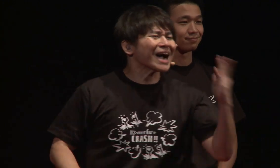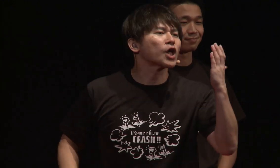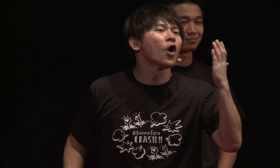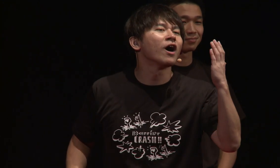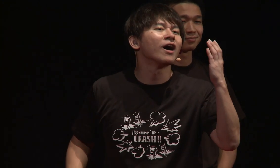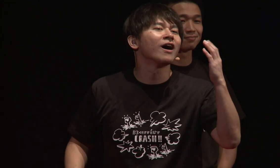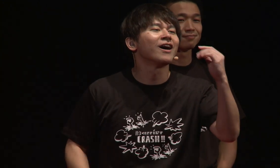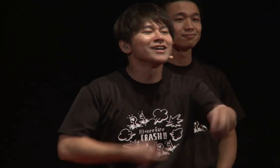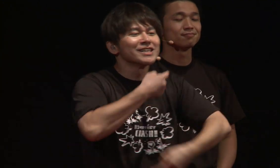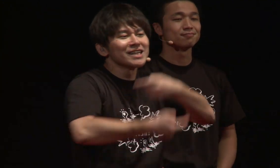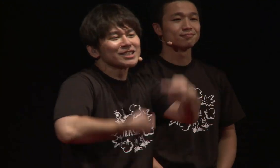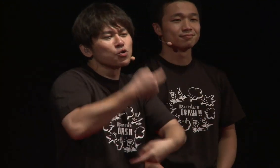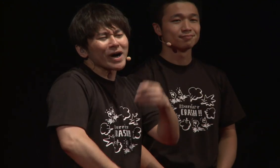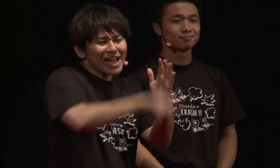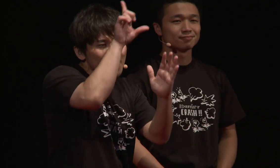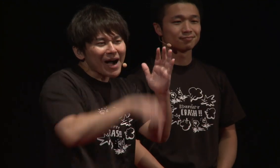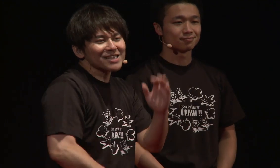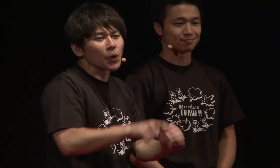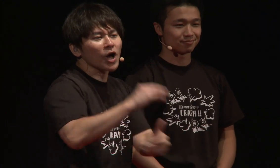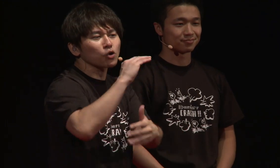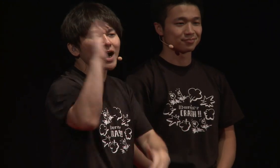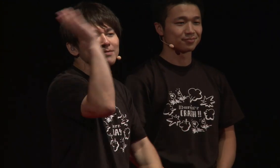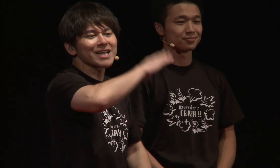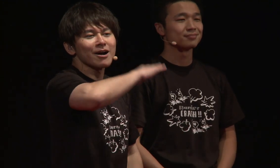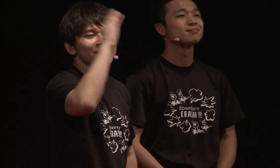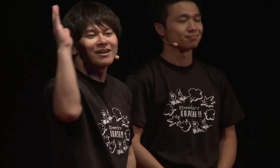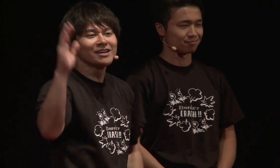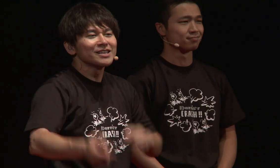With sign language, this doesn't happen